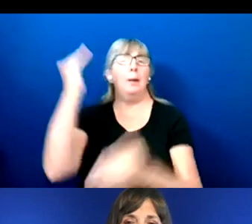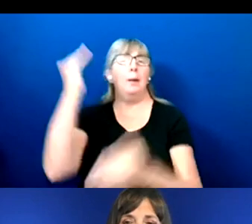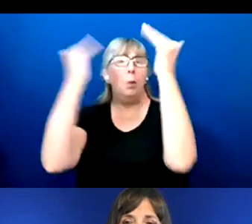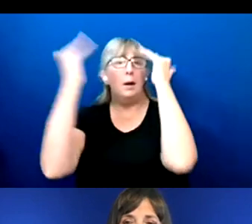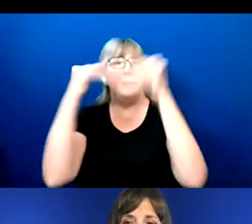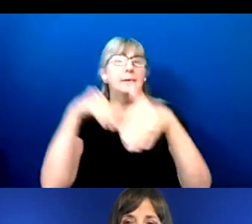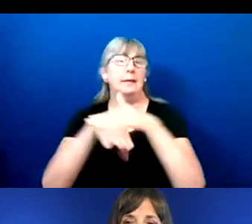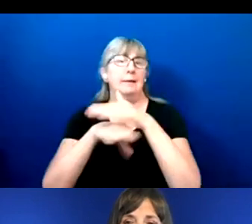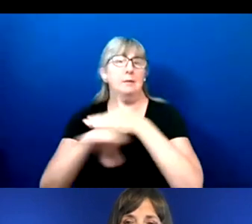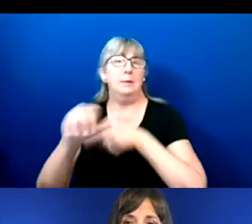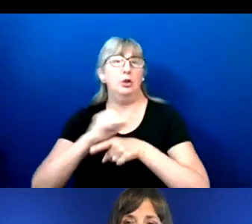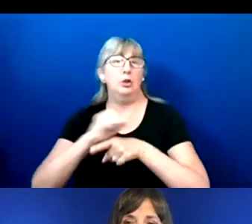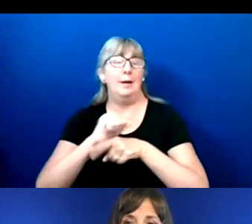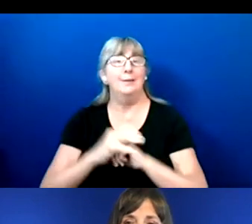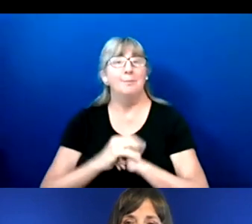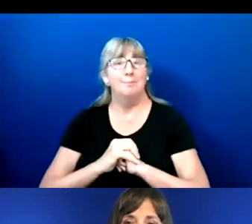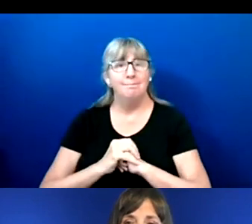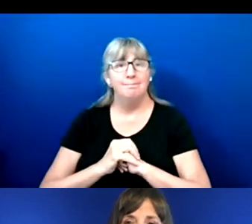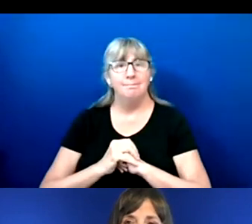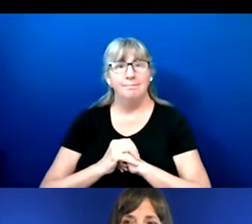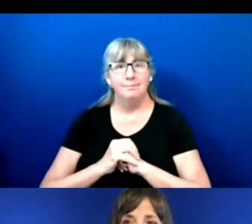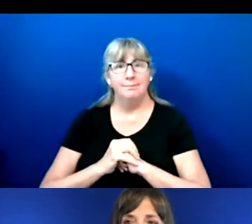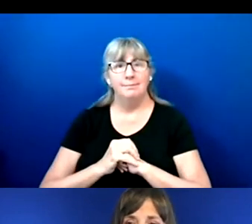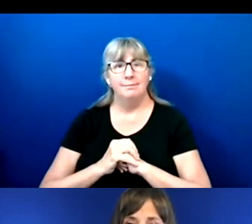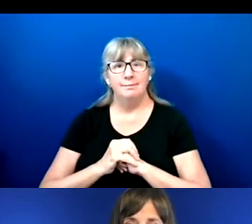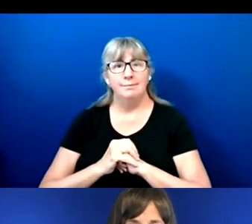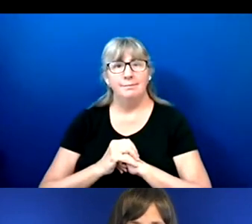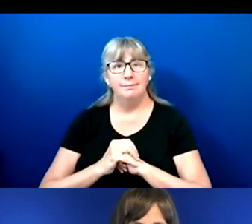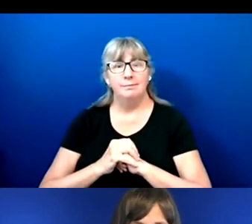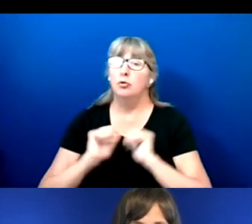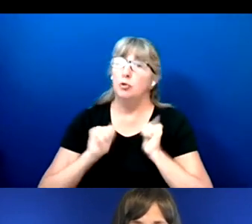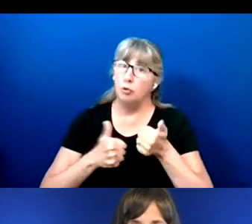training. Great. Kriston.